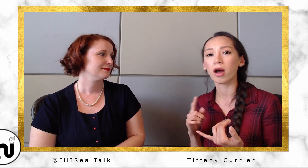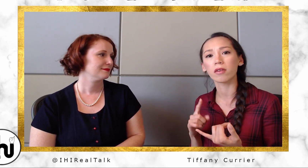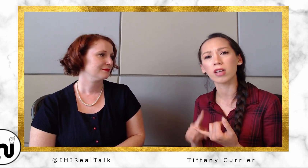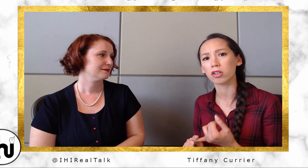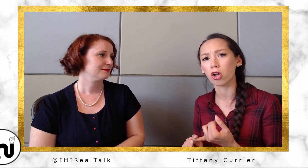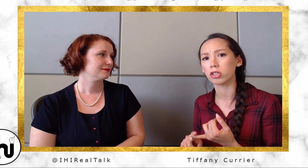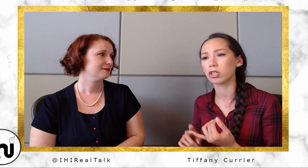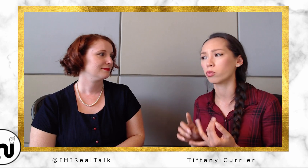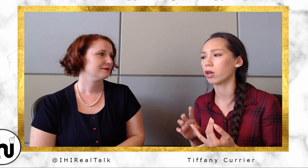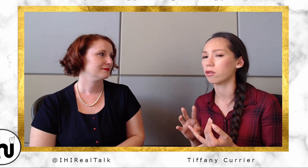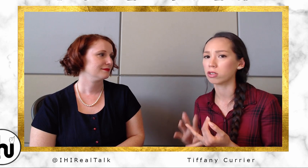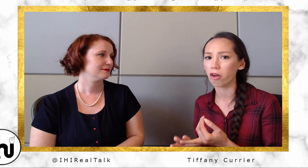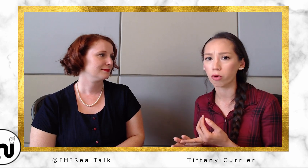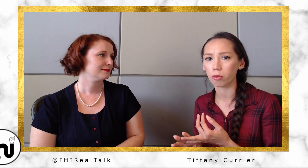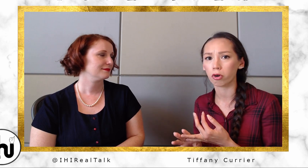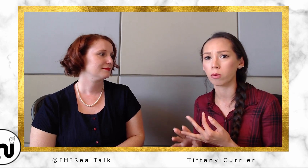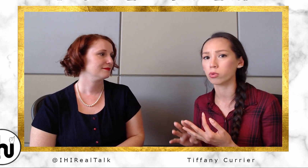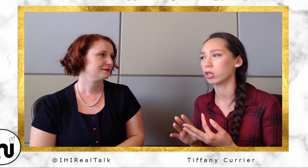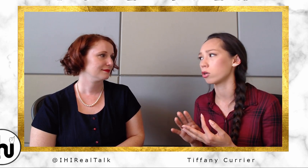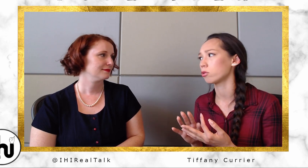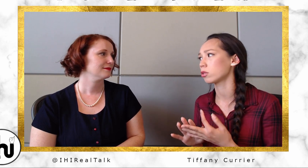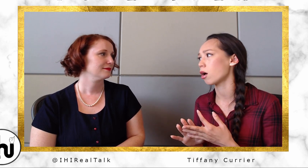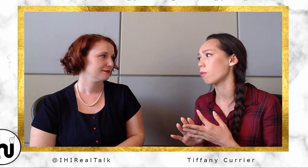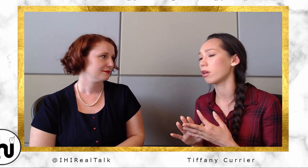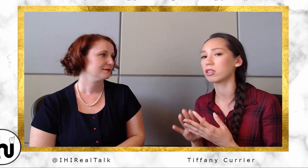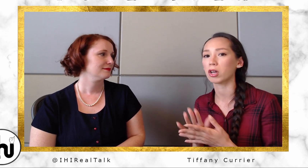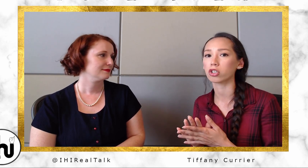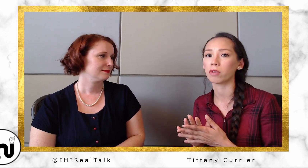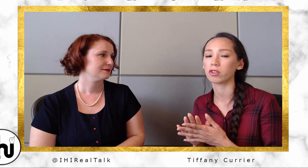of technologies, what kind of software programs we use, especially if it's